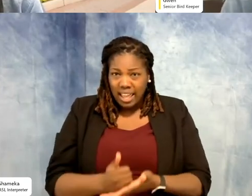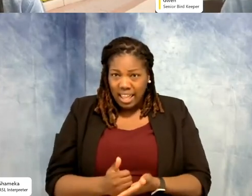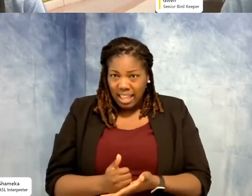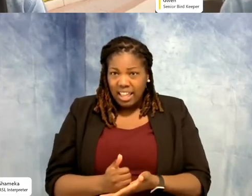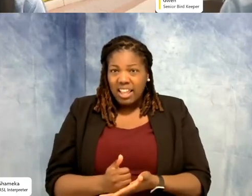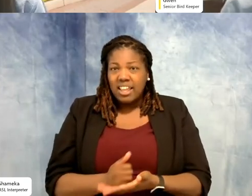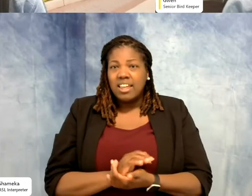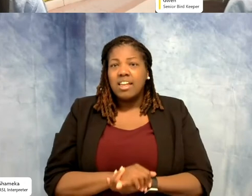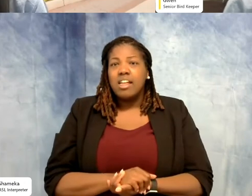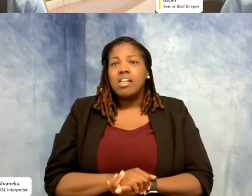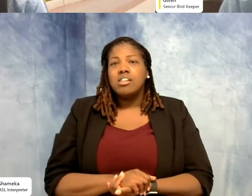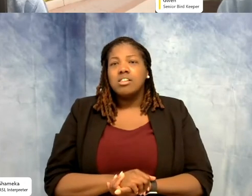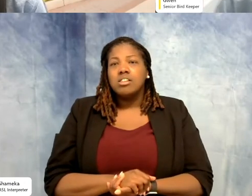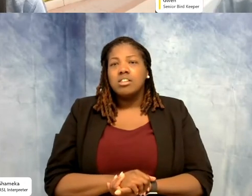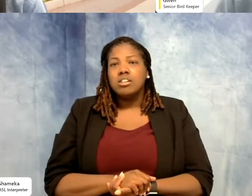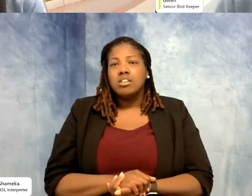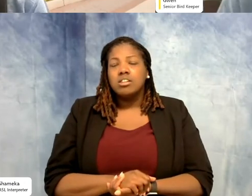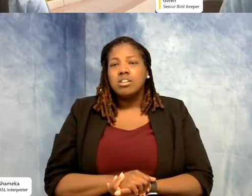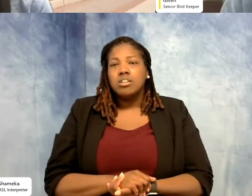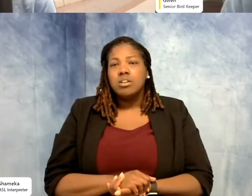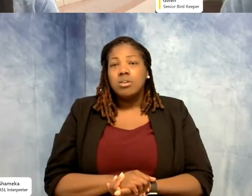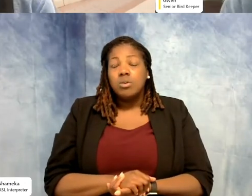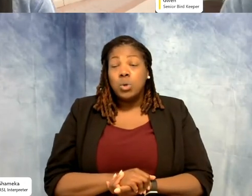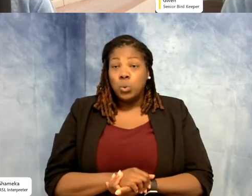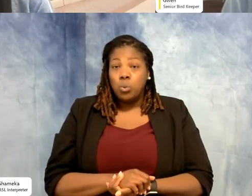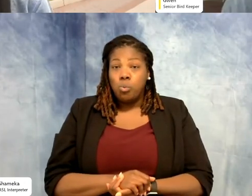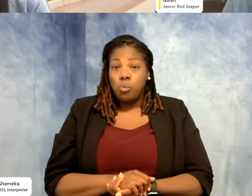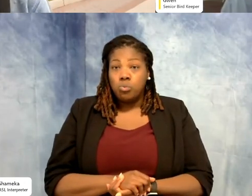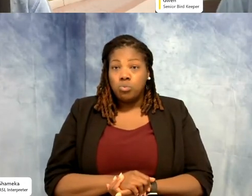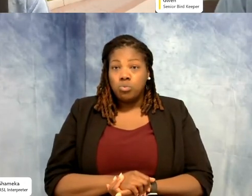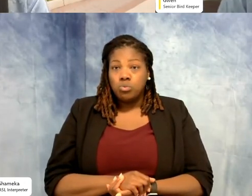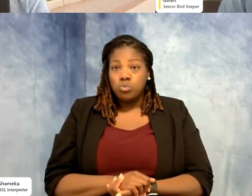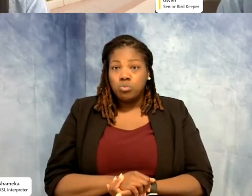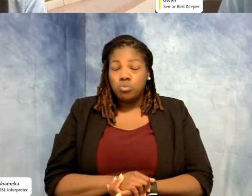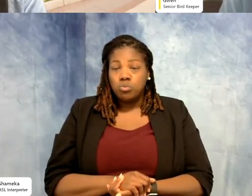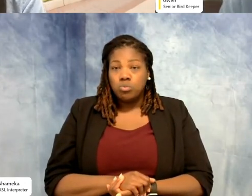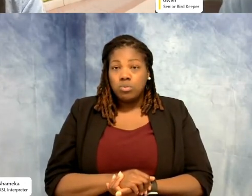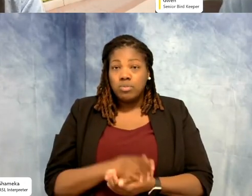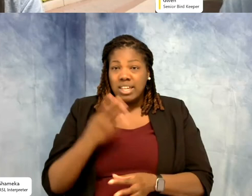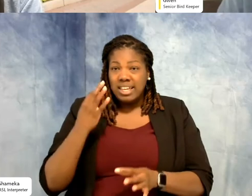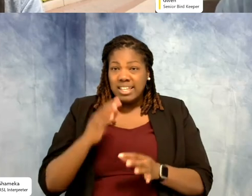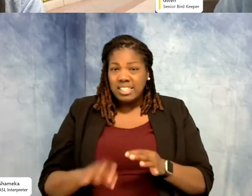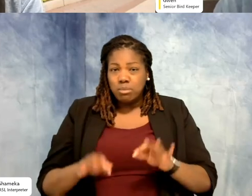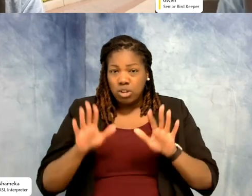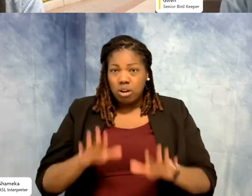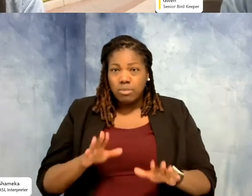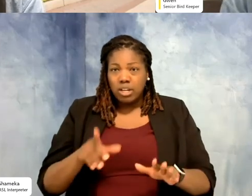in my career time. But we do, like a simple way of calming down come birds is just to cover their eyes.